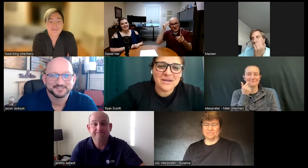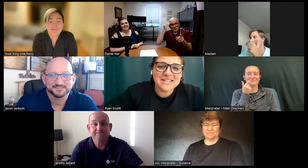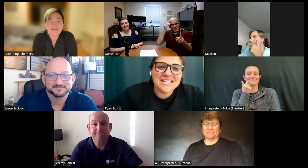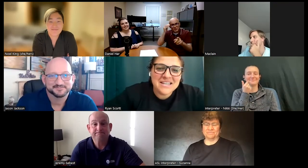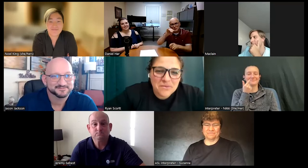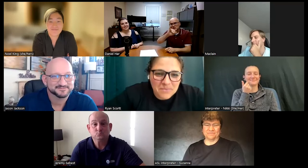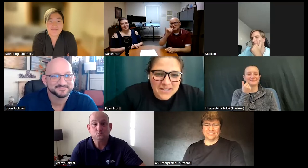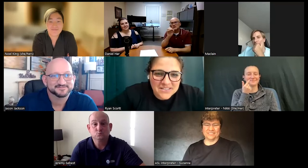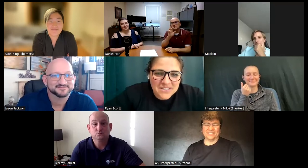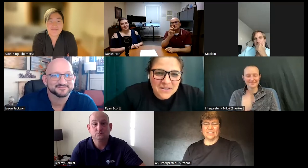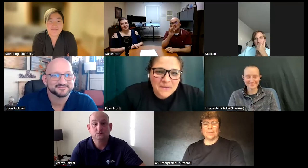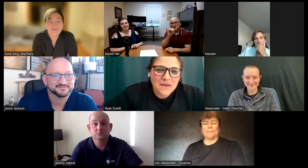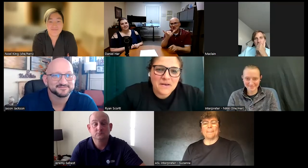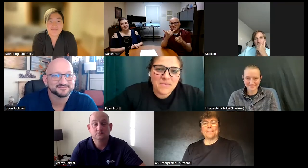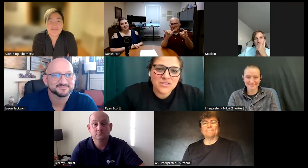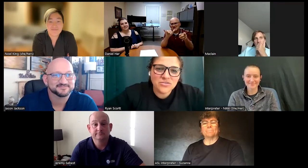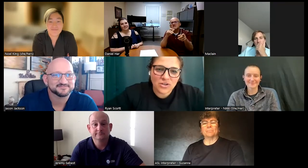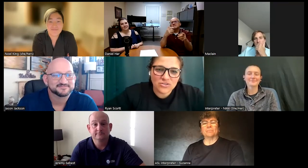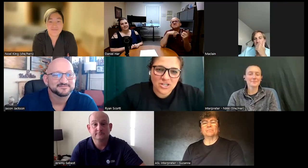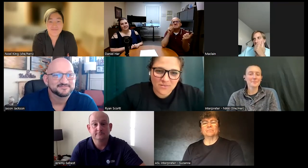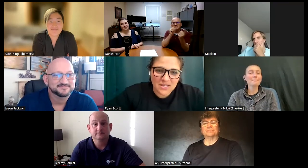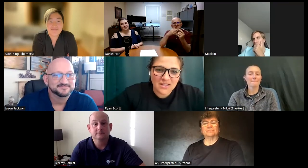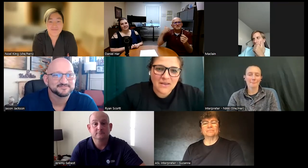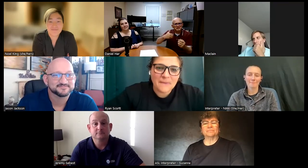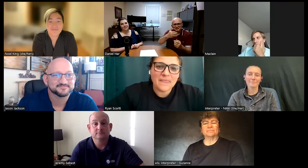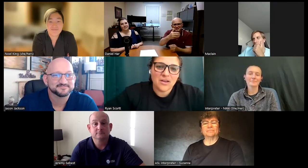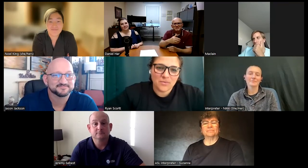everybody but um I do know Jeremy